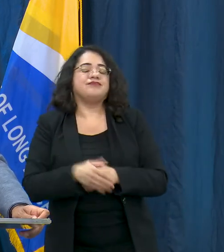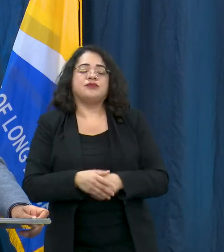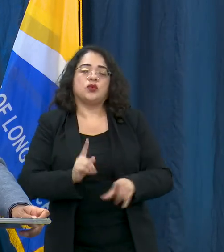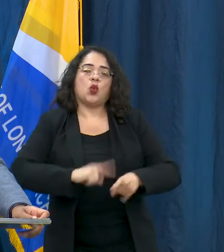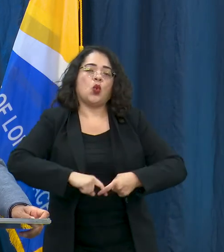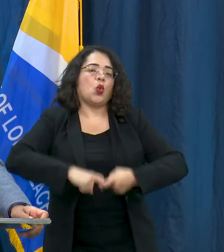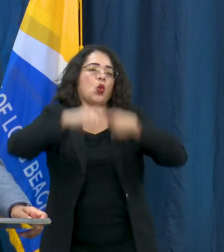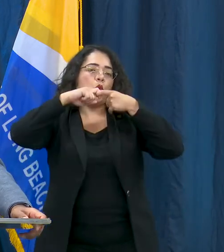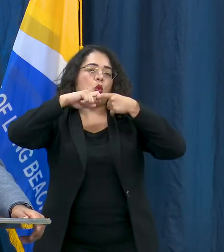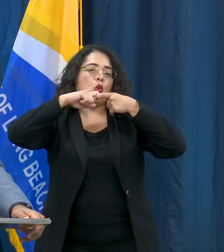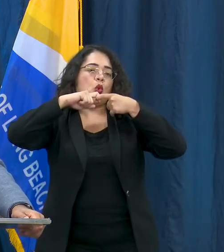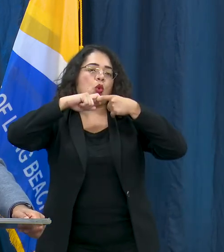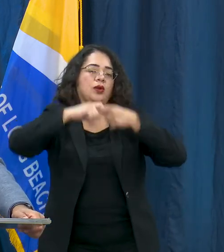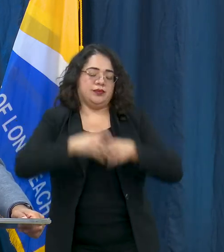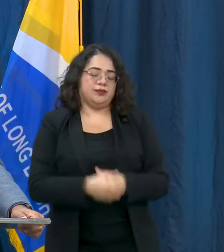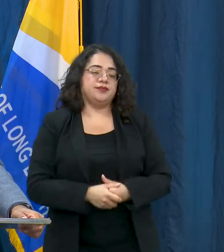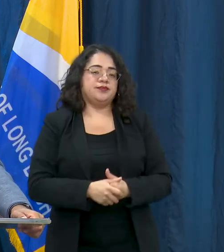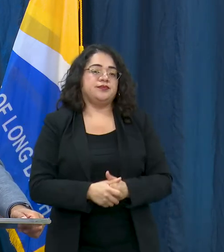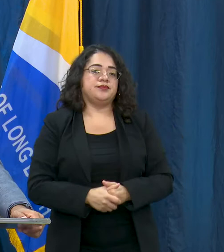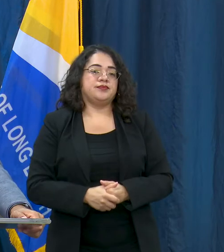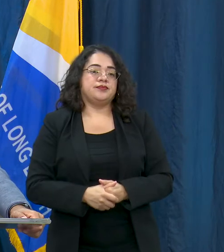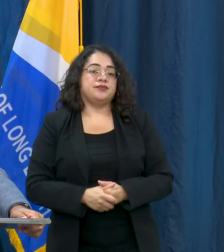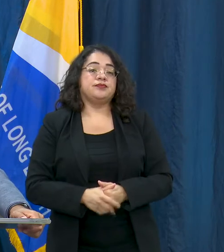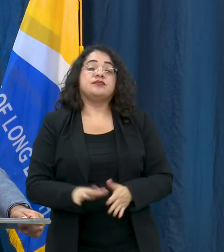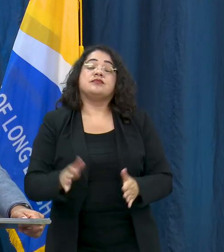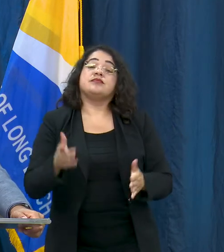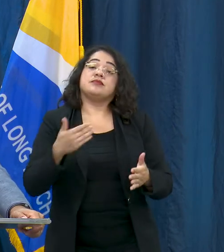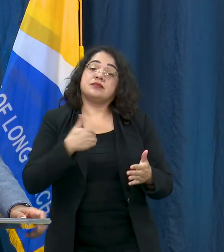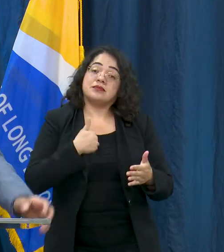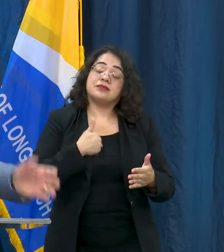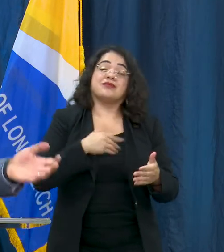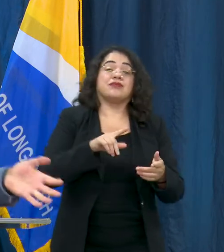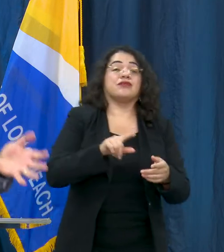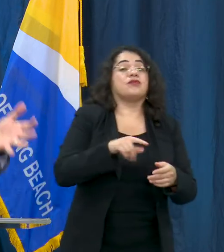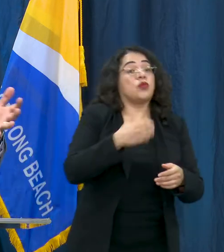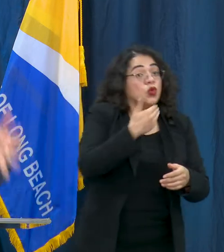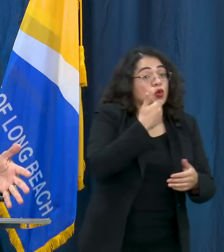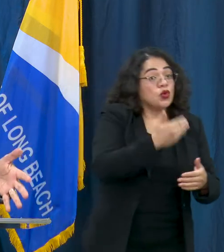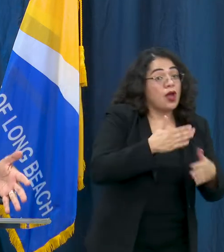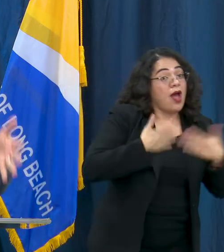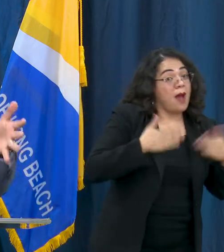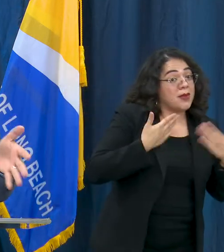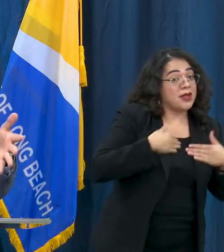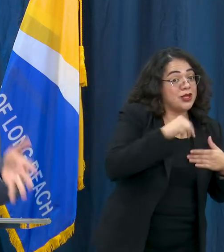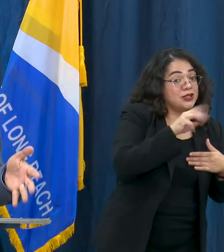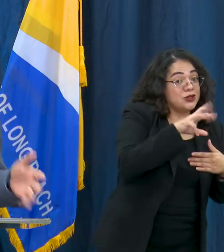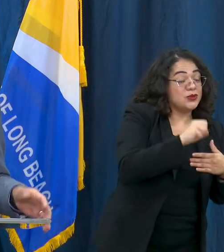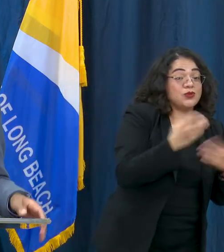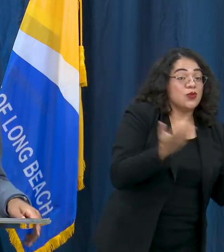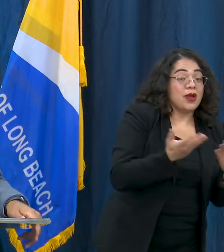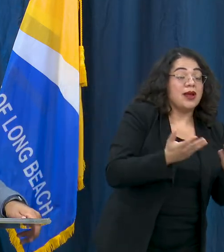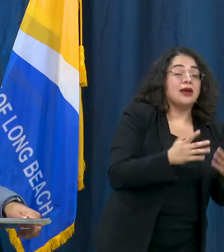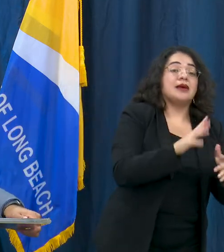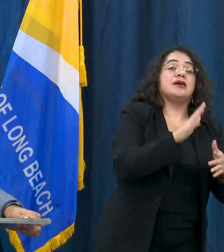However, there is some some good news with what we're doing - so while our traditional Parks and Rec programming